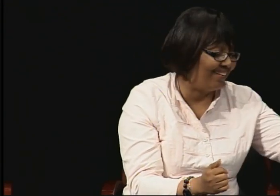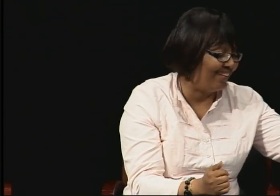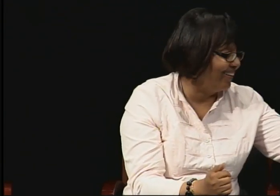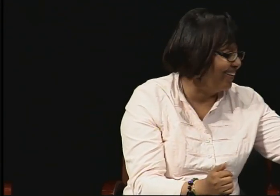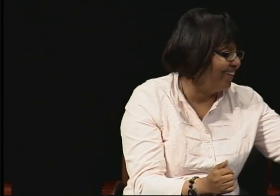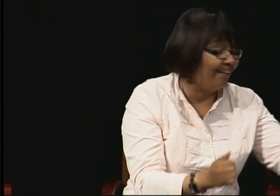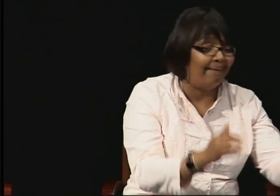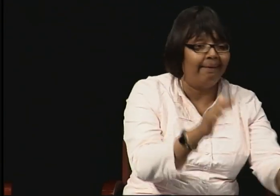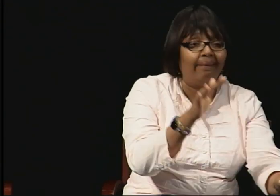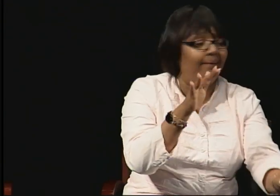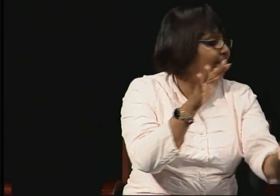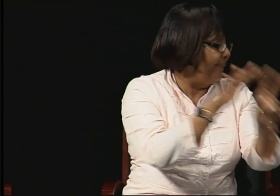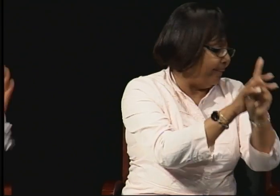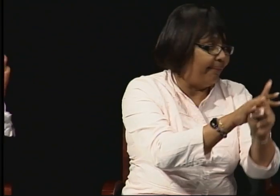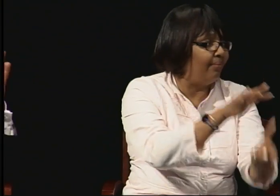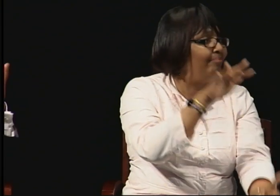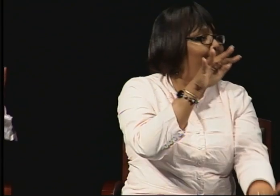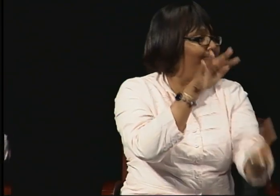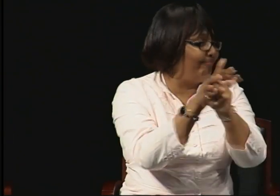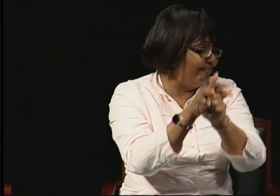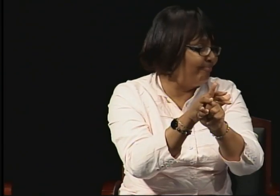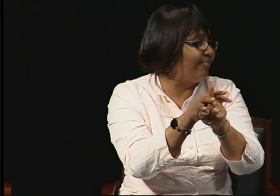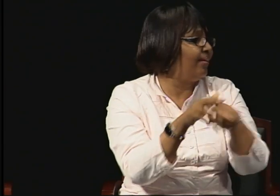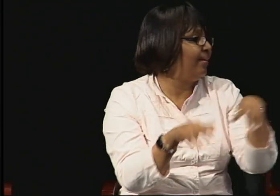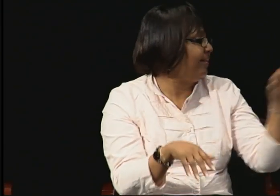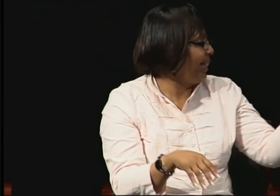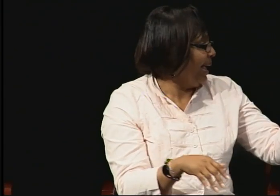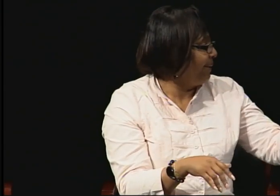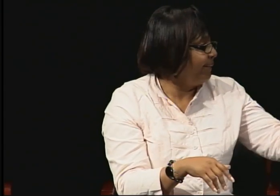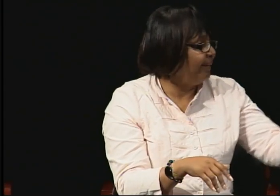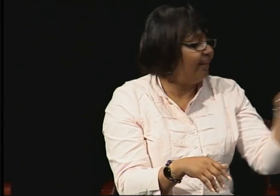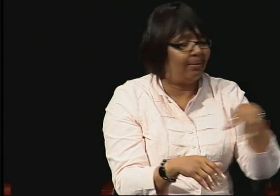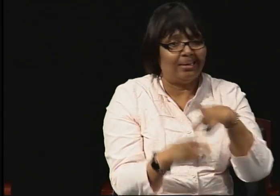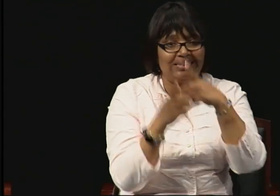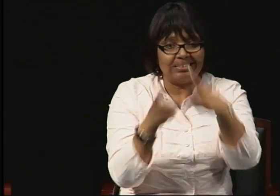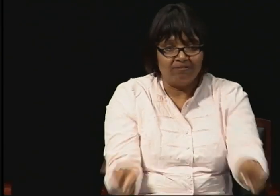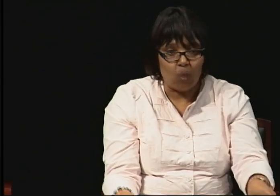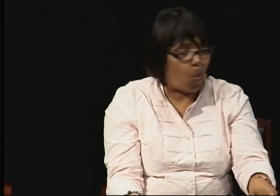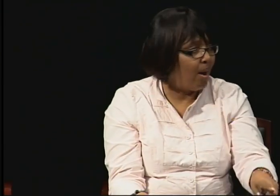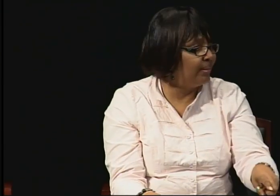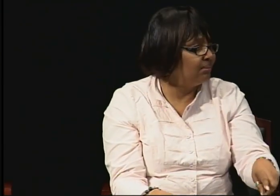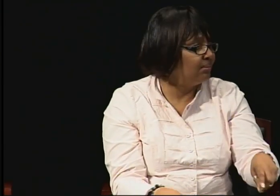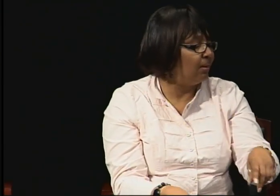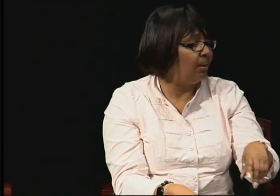I became a grandmother. My son was called to war.